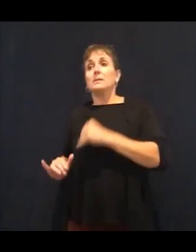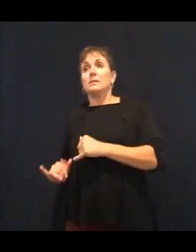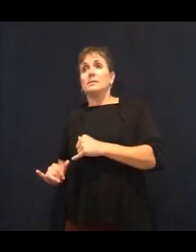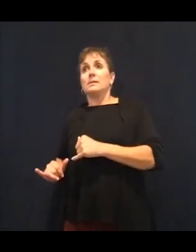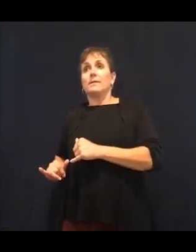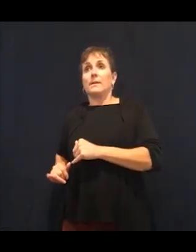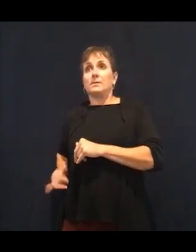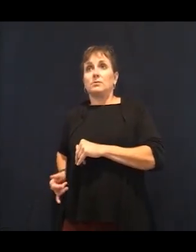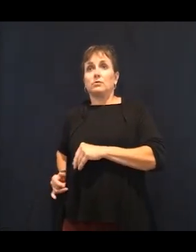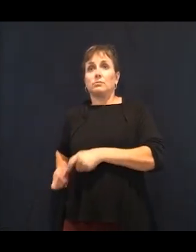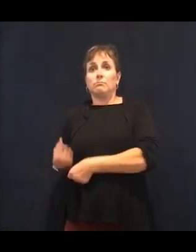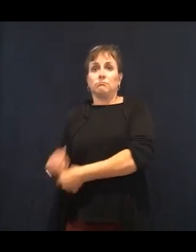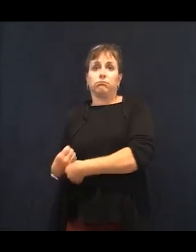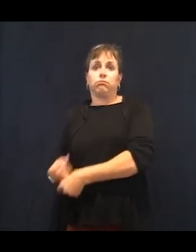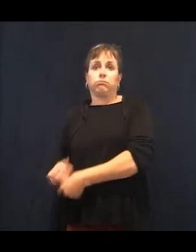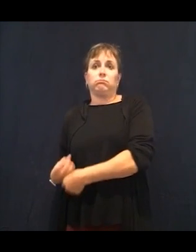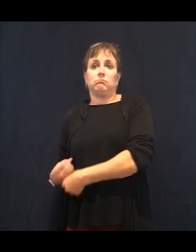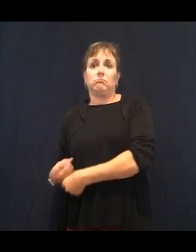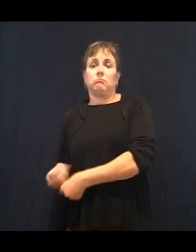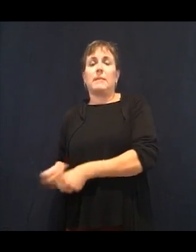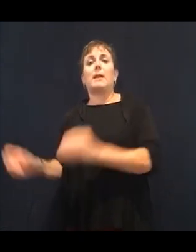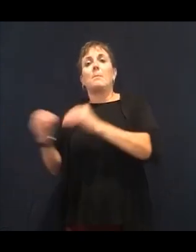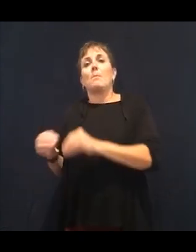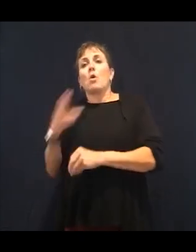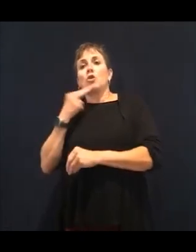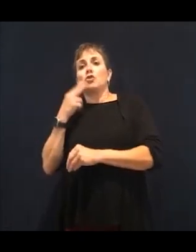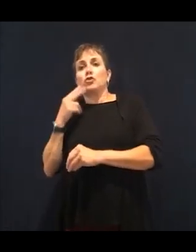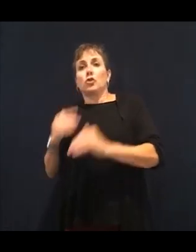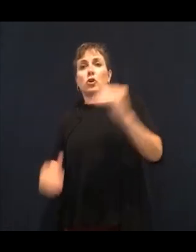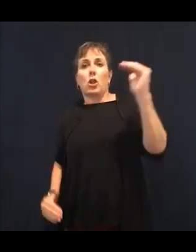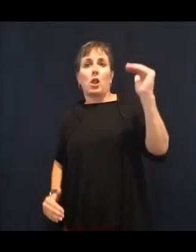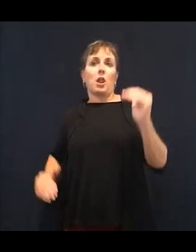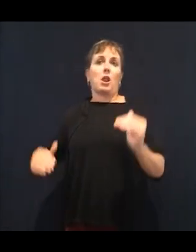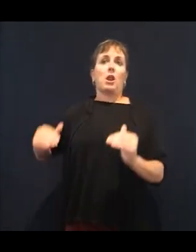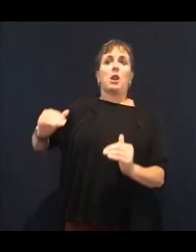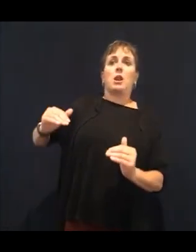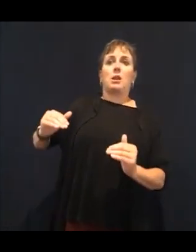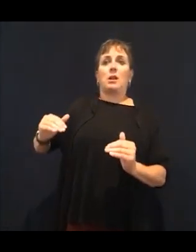we're teaching our body to have all of this sugar in,